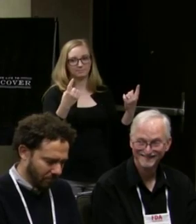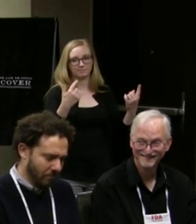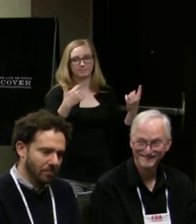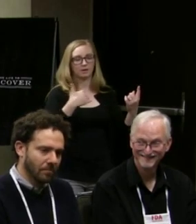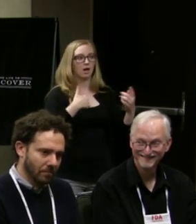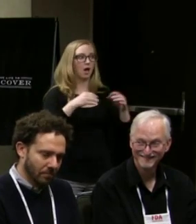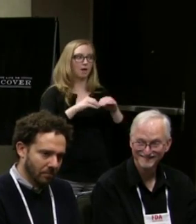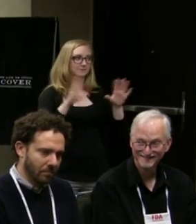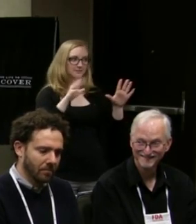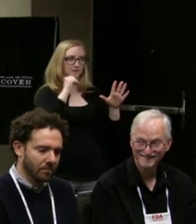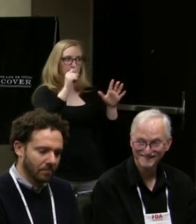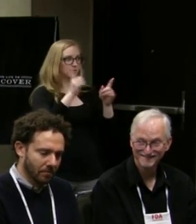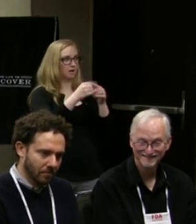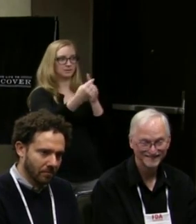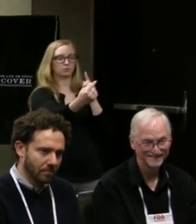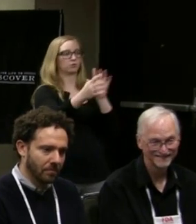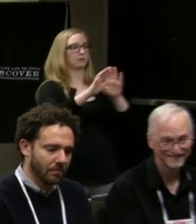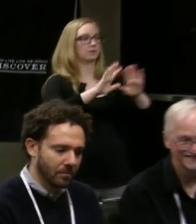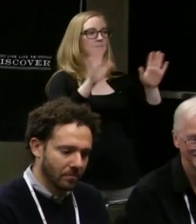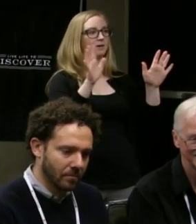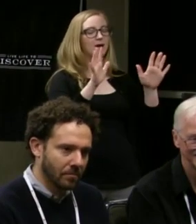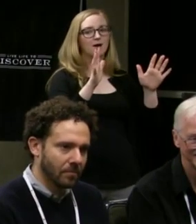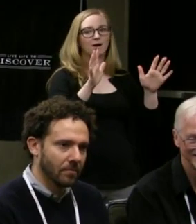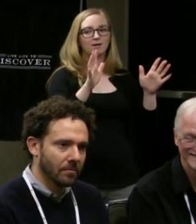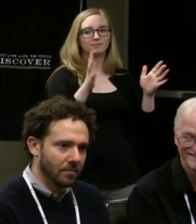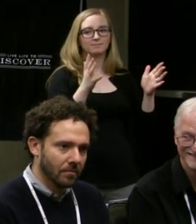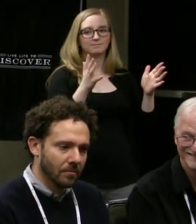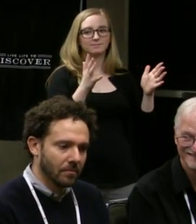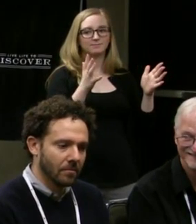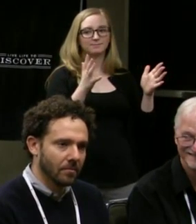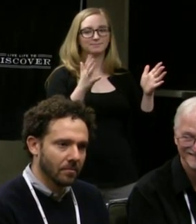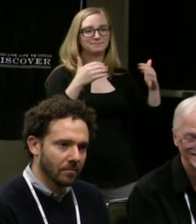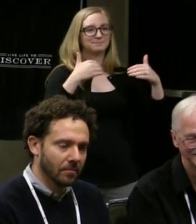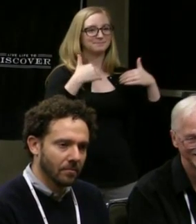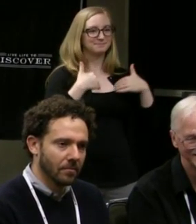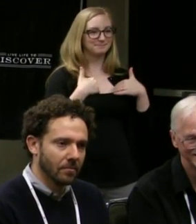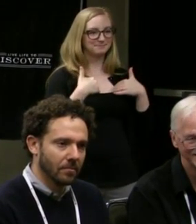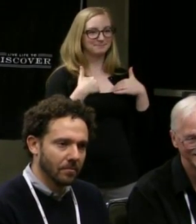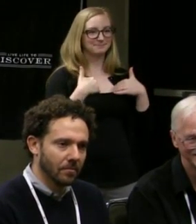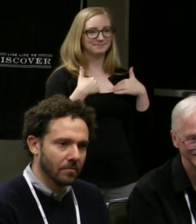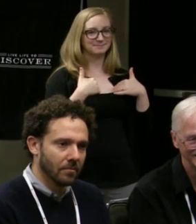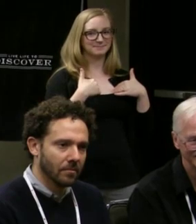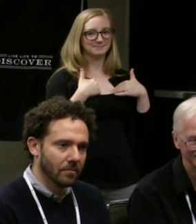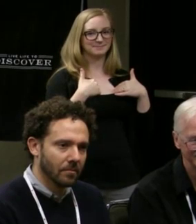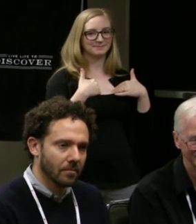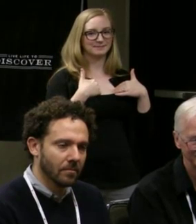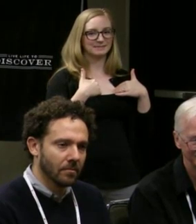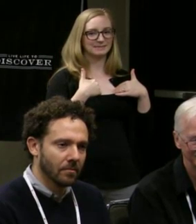I'm always going to be in a questionable place